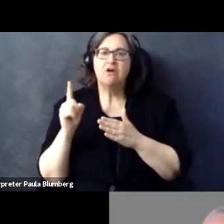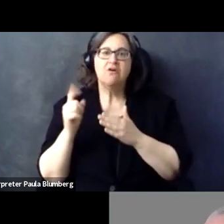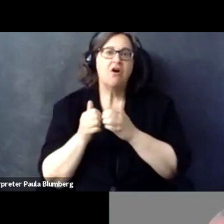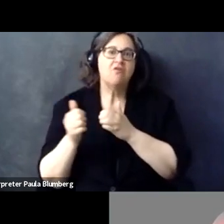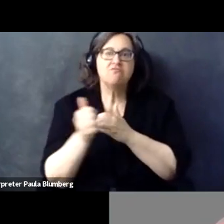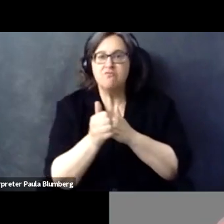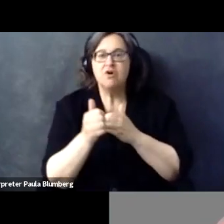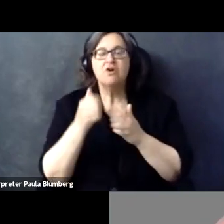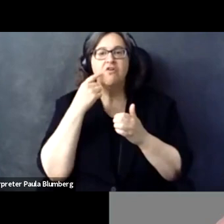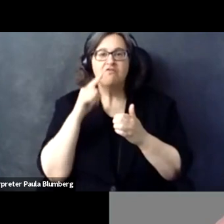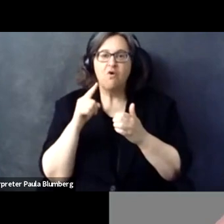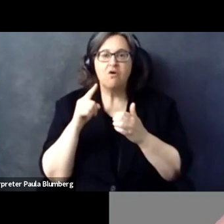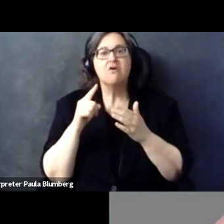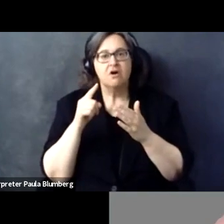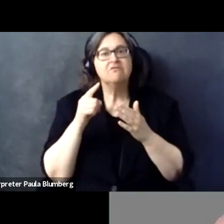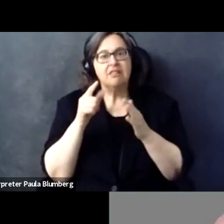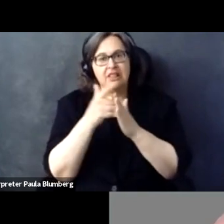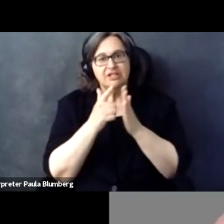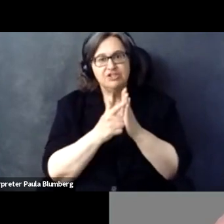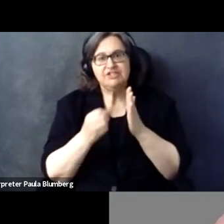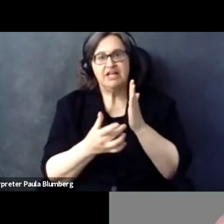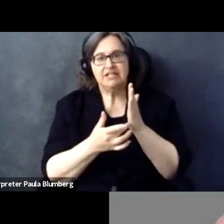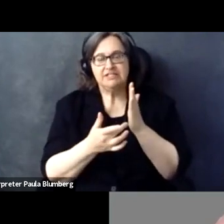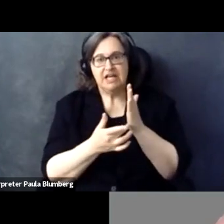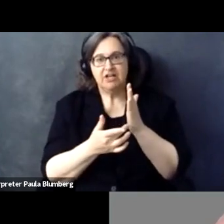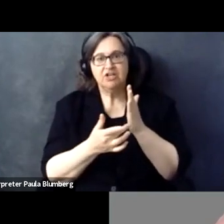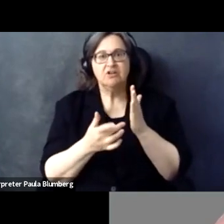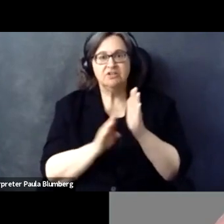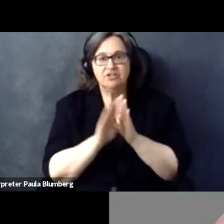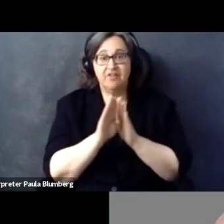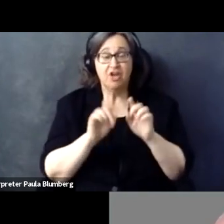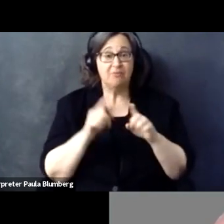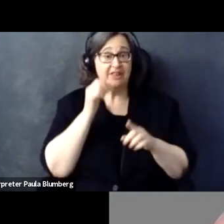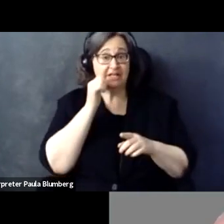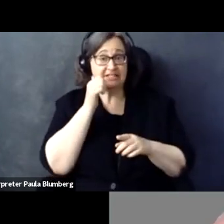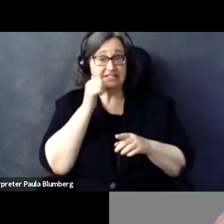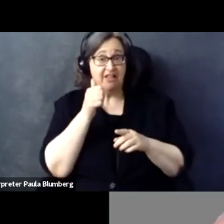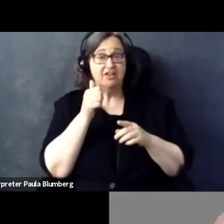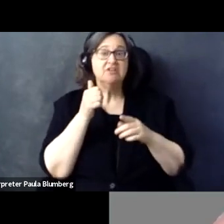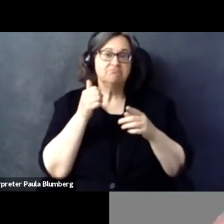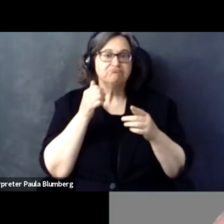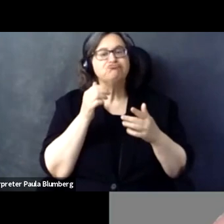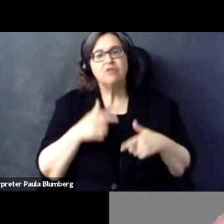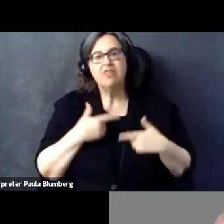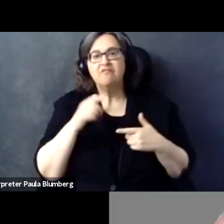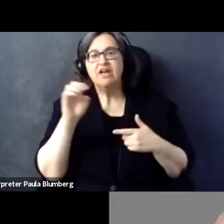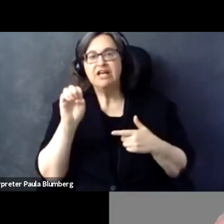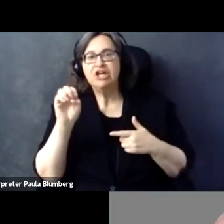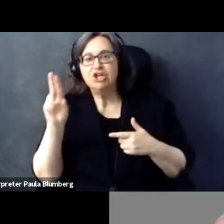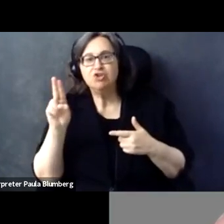the accessibility community the U.S. has been seen as the forerunner when it comes to boths legislation and technical development. But in the